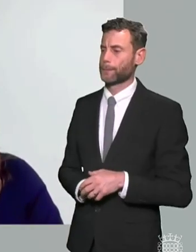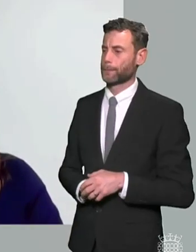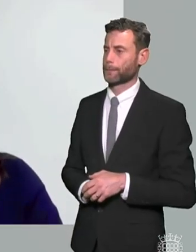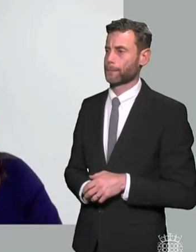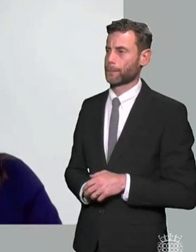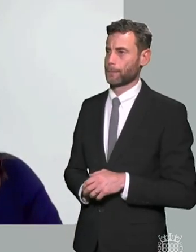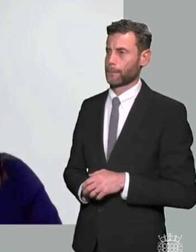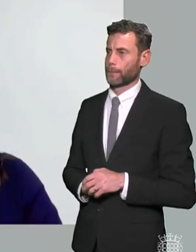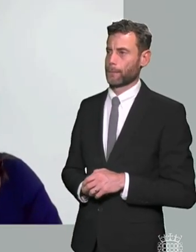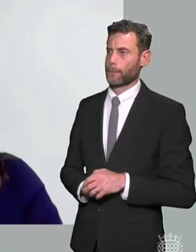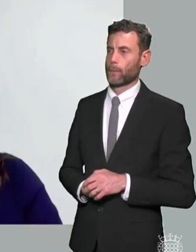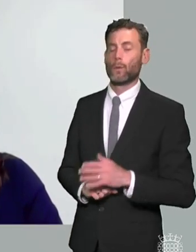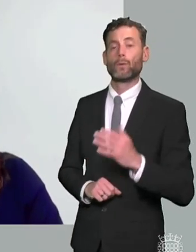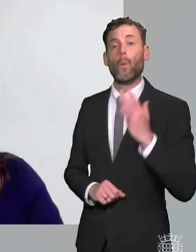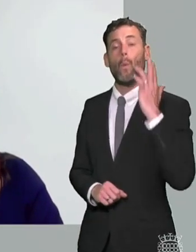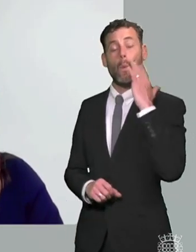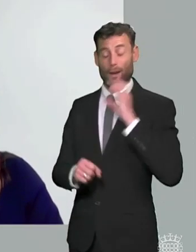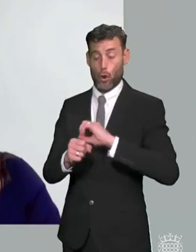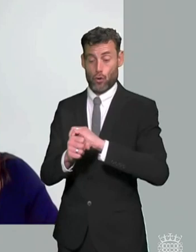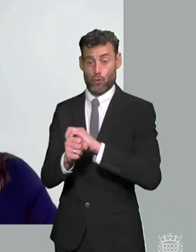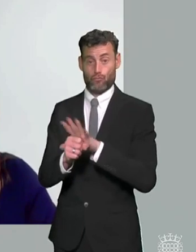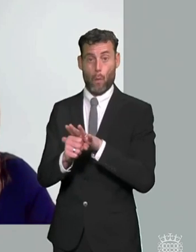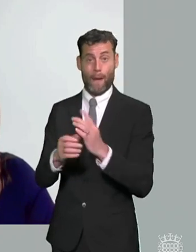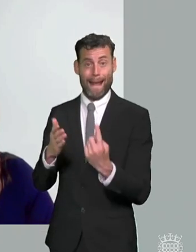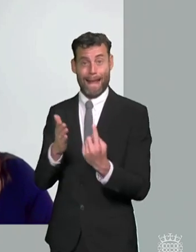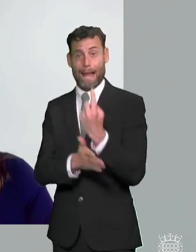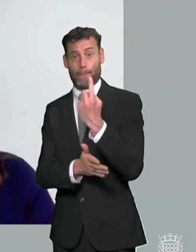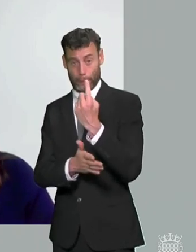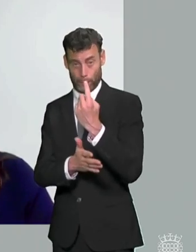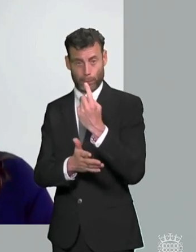since the start of the pandemic is the deepening of the crisis in send revision but actually the